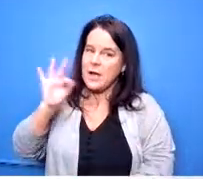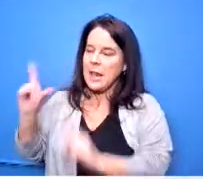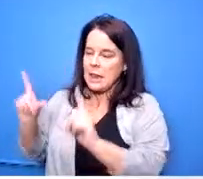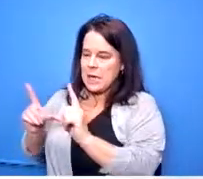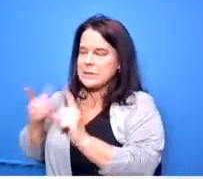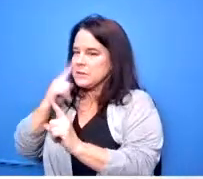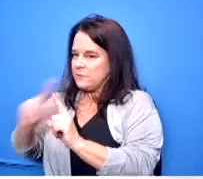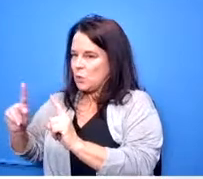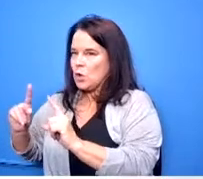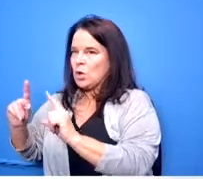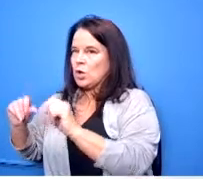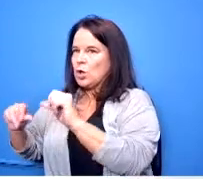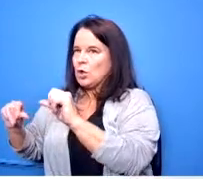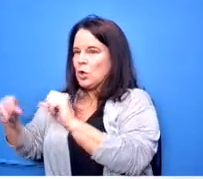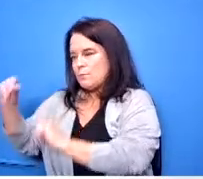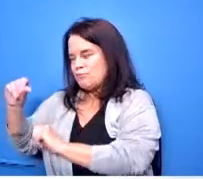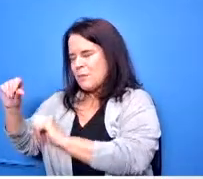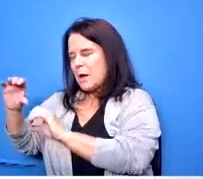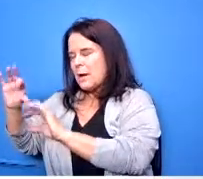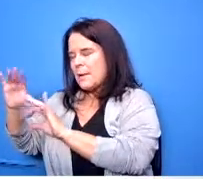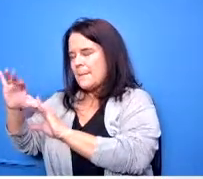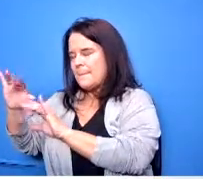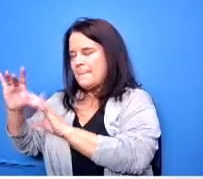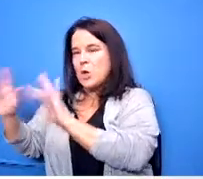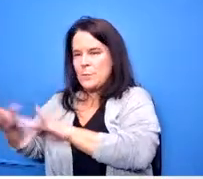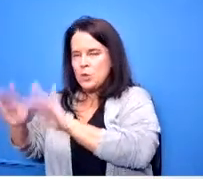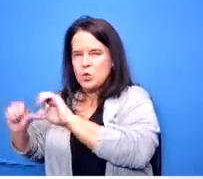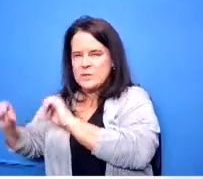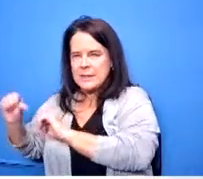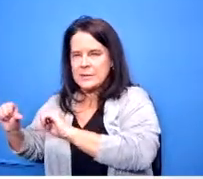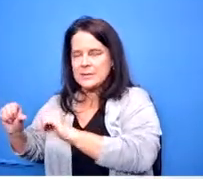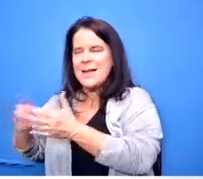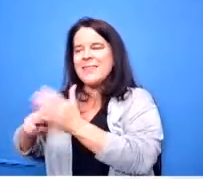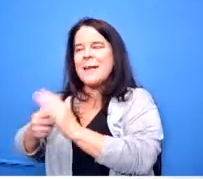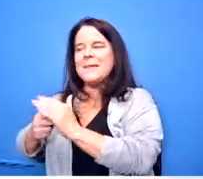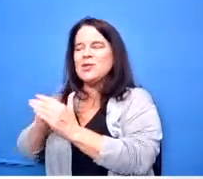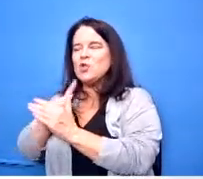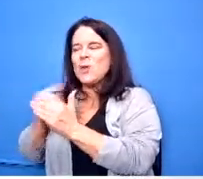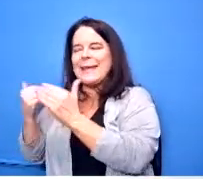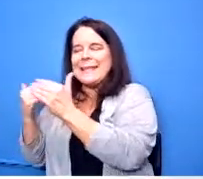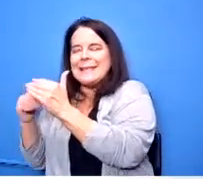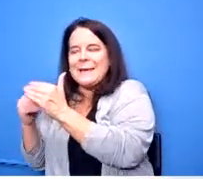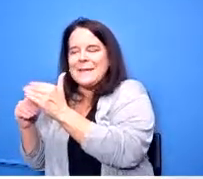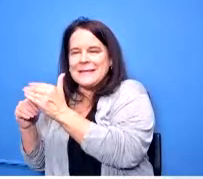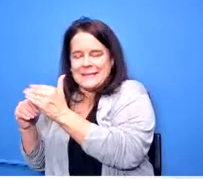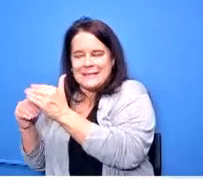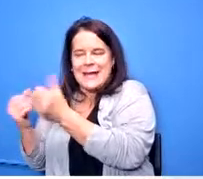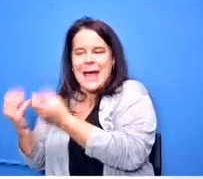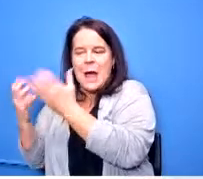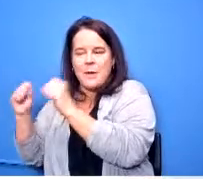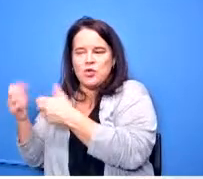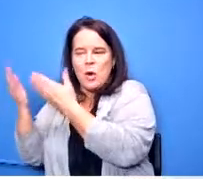then you're limited by not being able to offer those courses so like today we had staffing